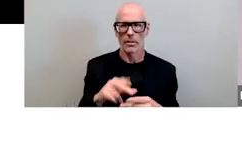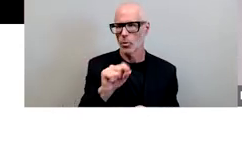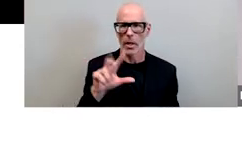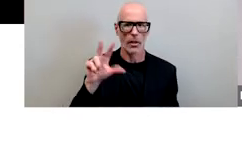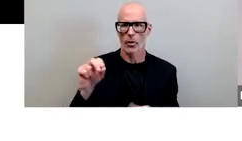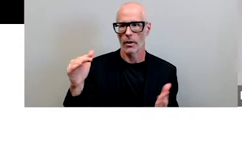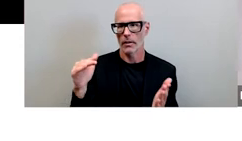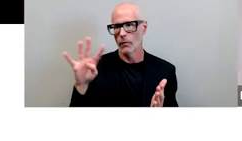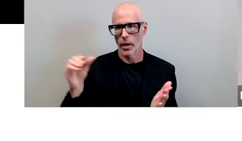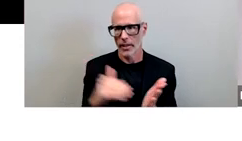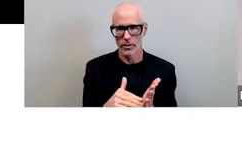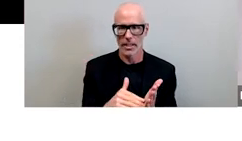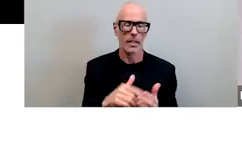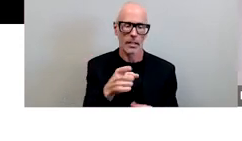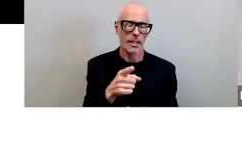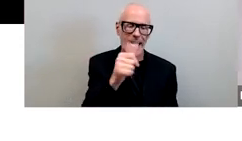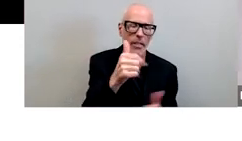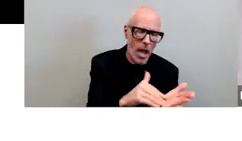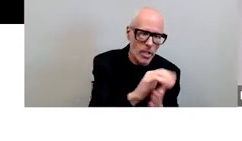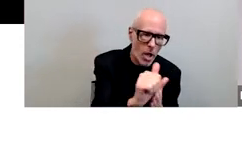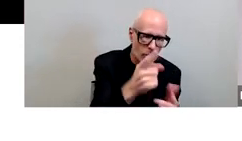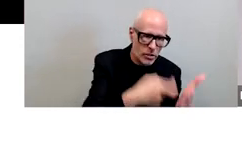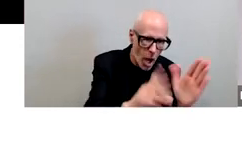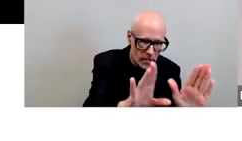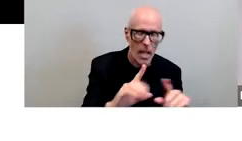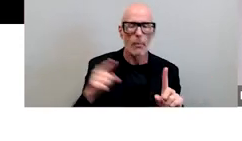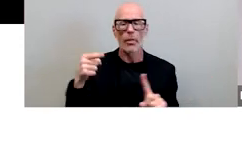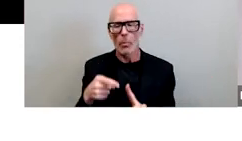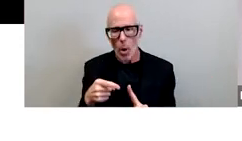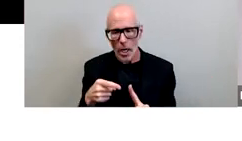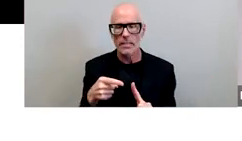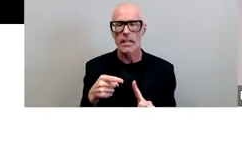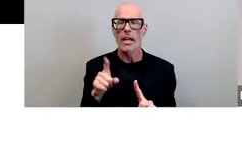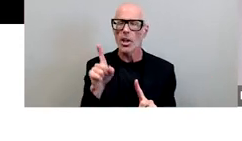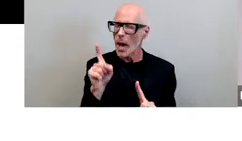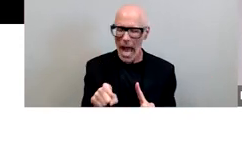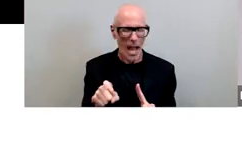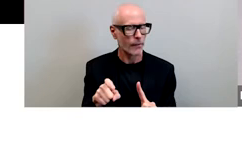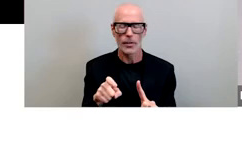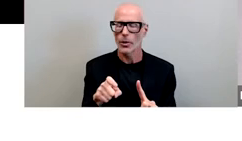thousand dollars to use in that but look the point here is that you gotta make the data actionable